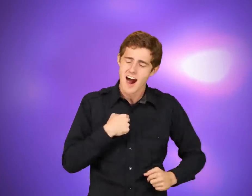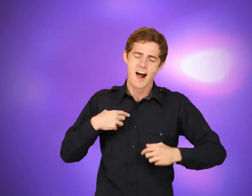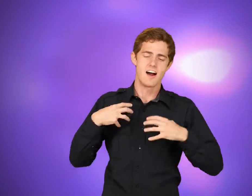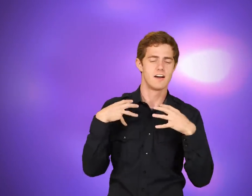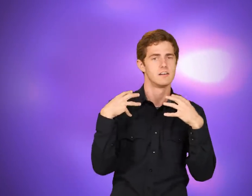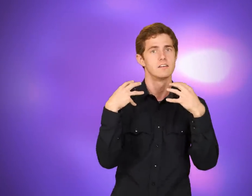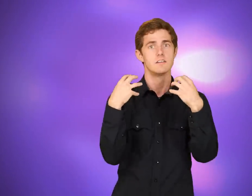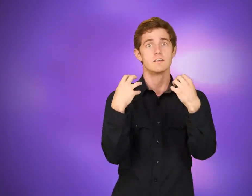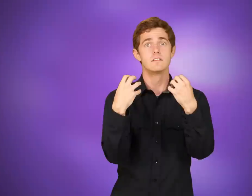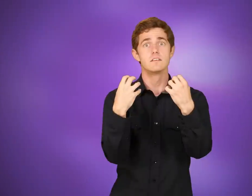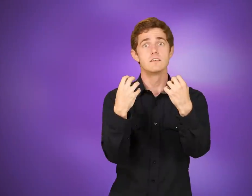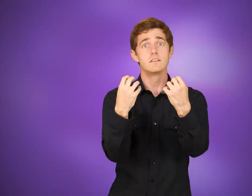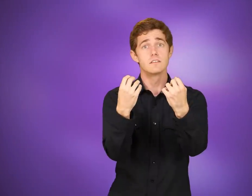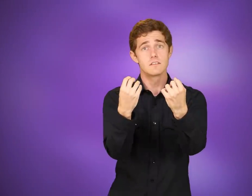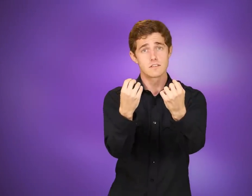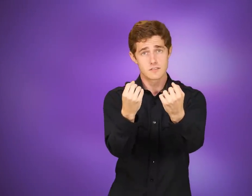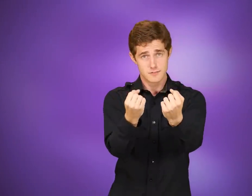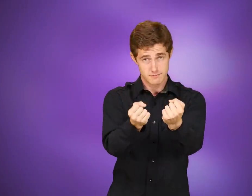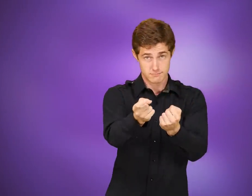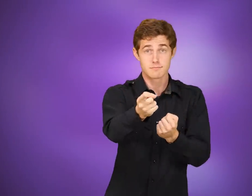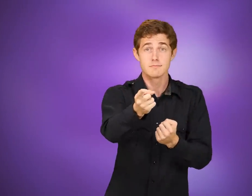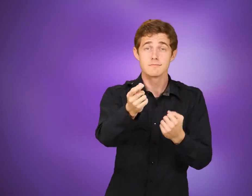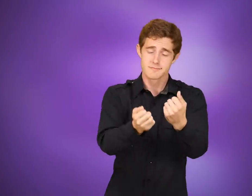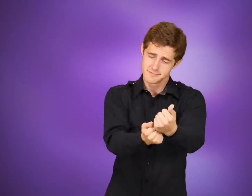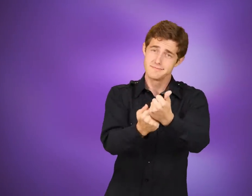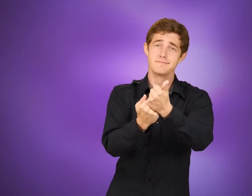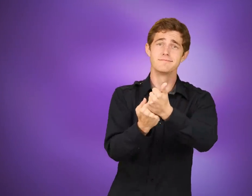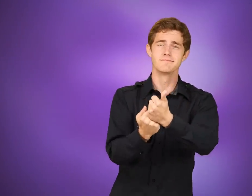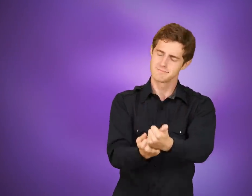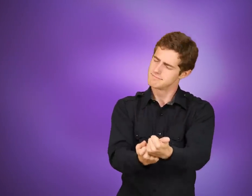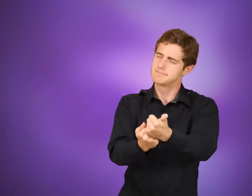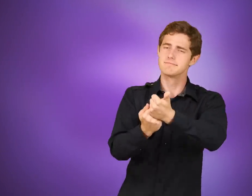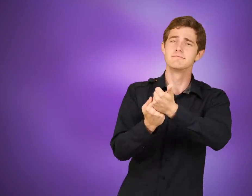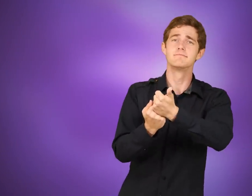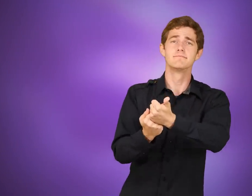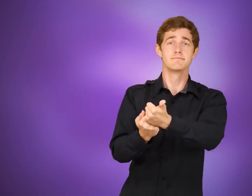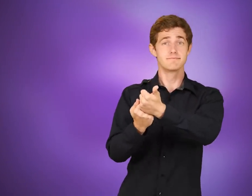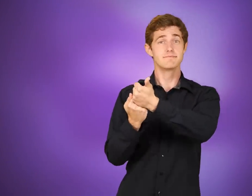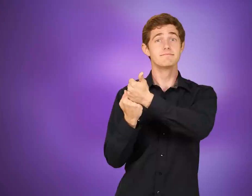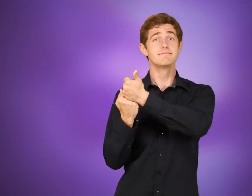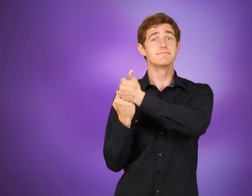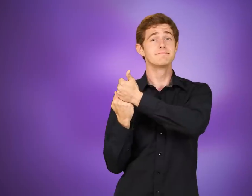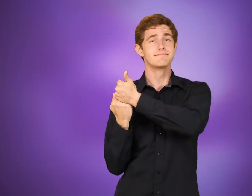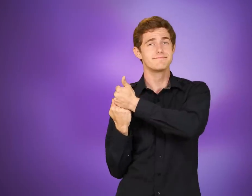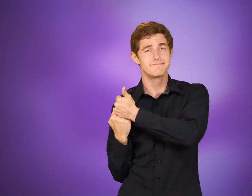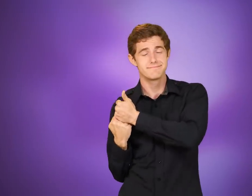I am strong, when I am on your shoulders; I STRONG, YOU SUPPORT-ME